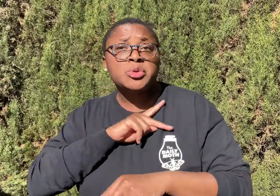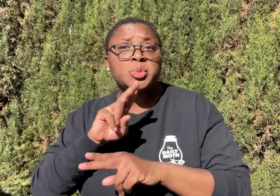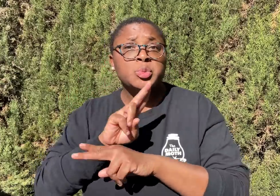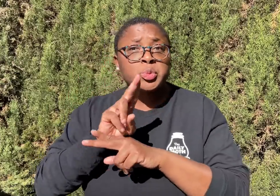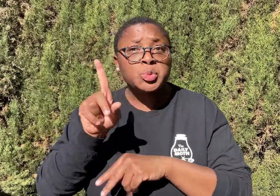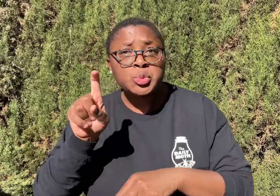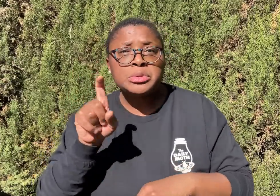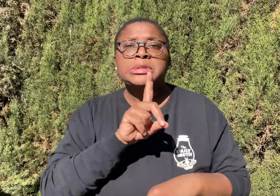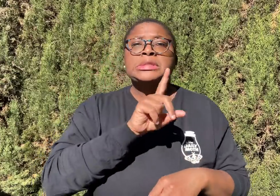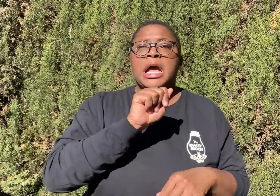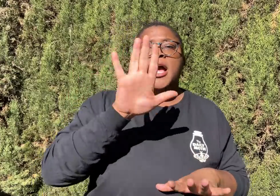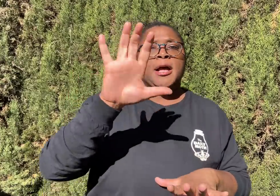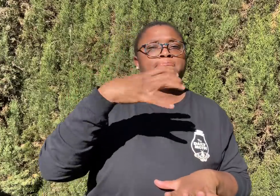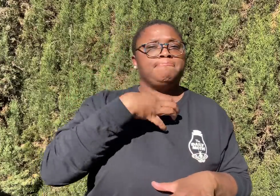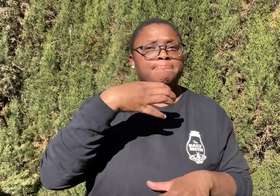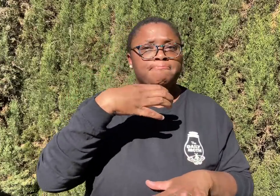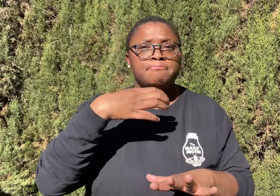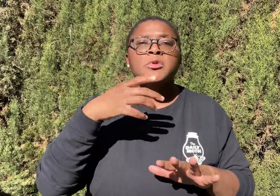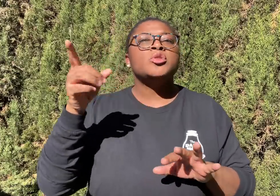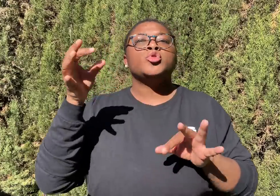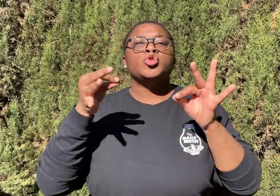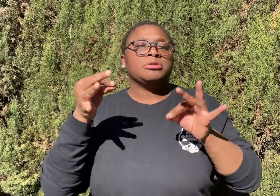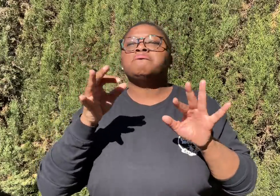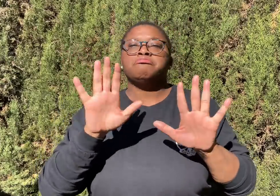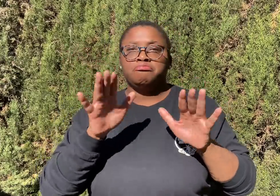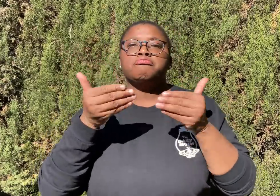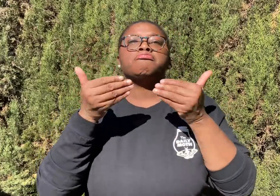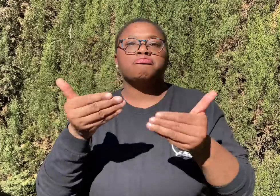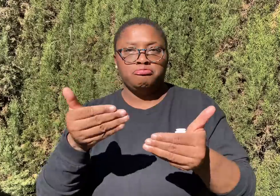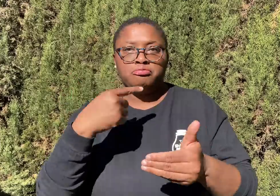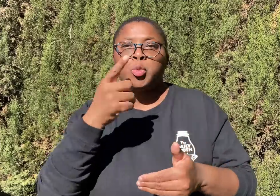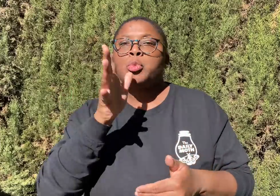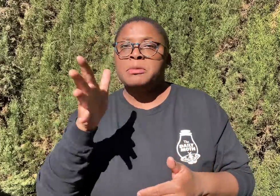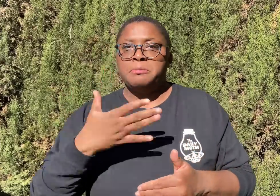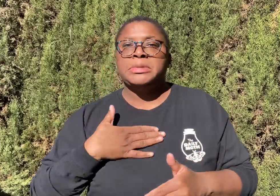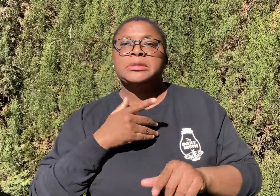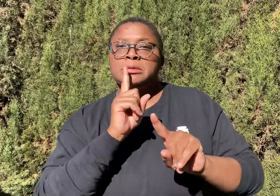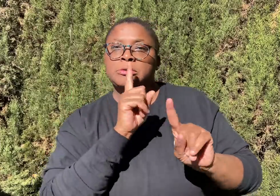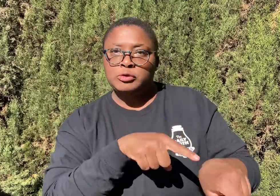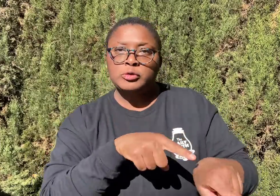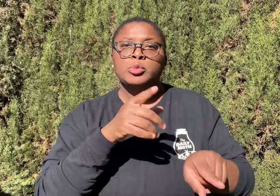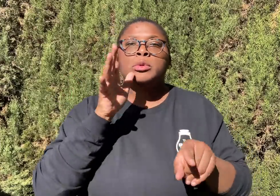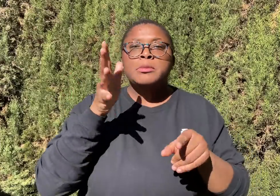his own personal use. The DA objected to it, but the judge overruled it and told Pam to please answer.